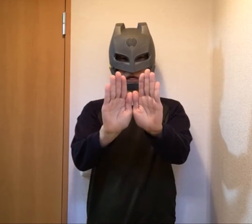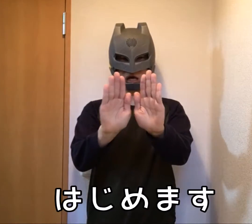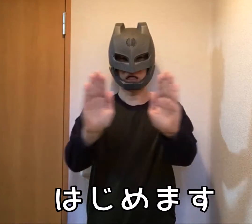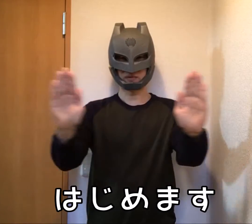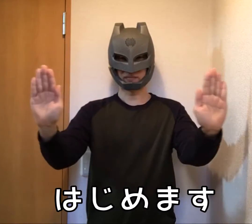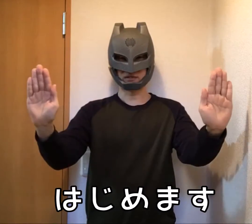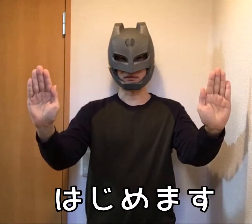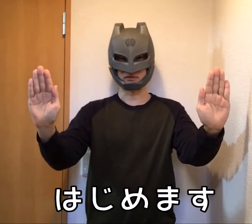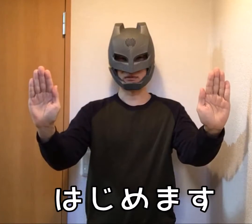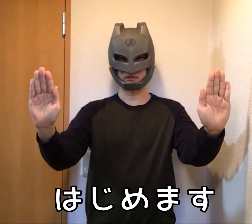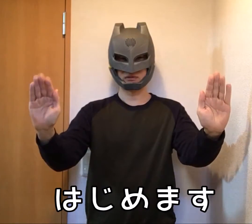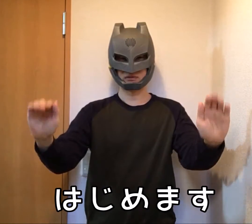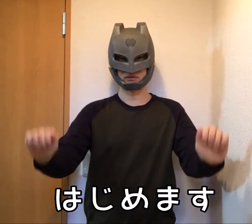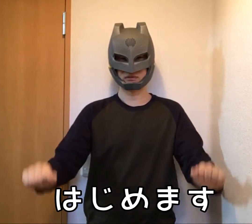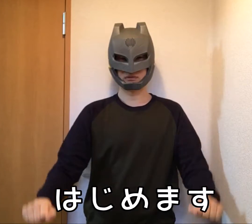Let's start